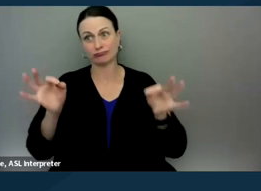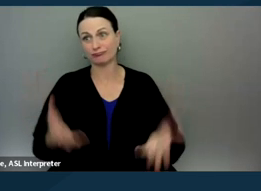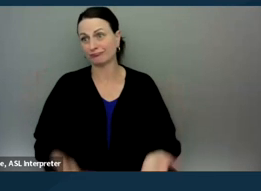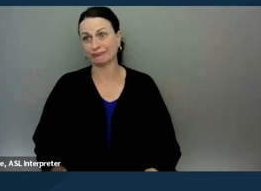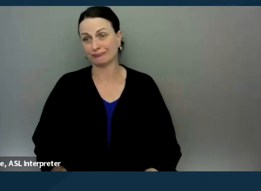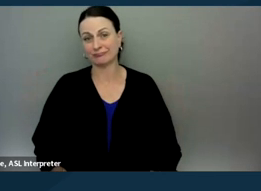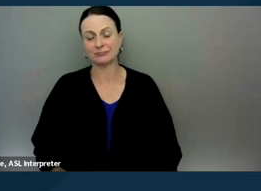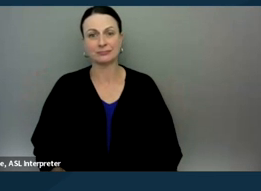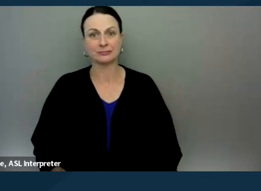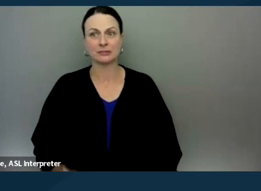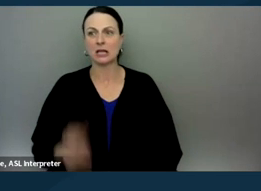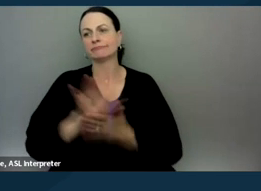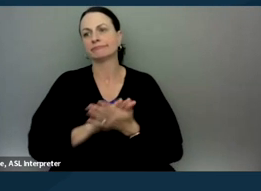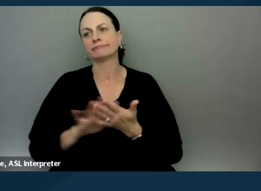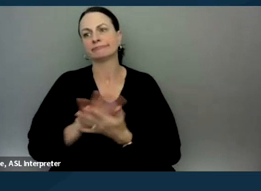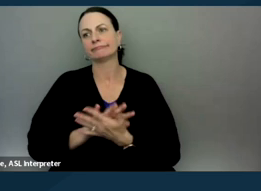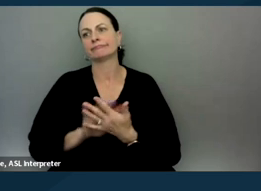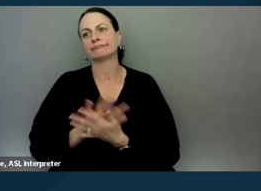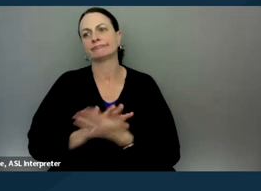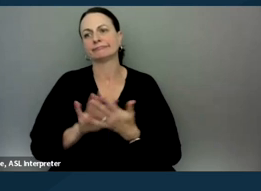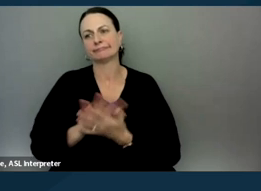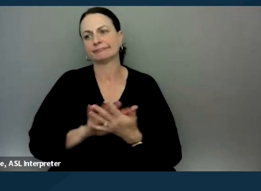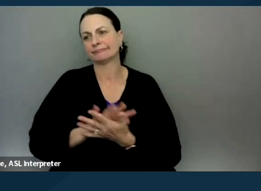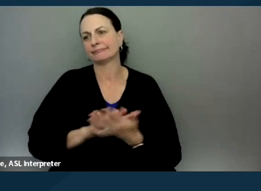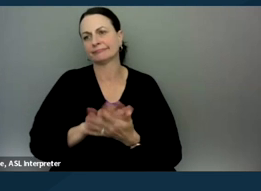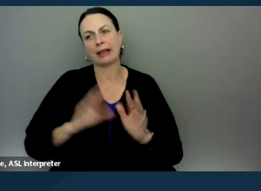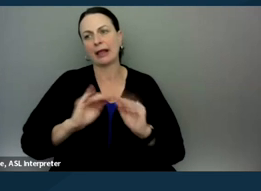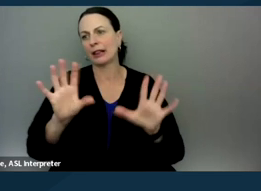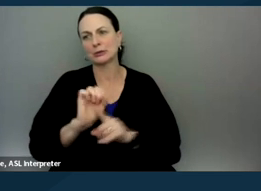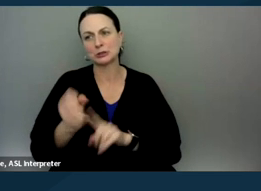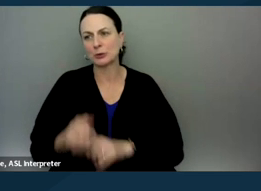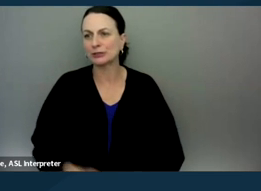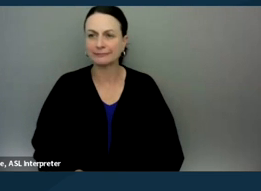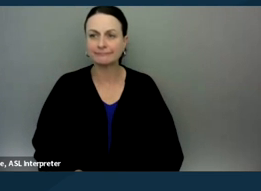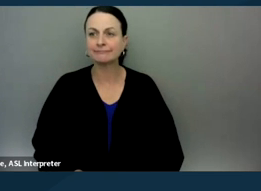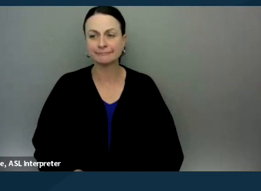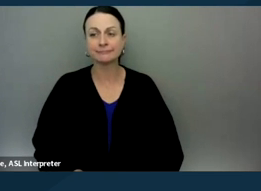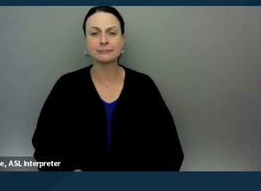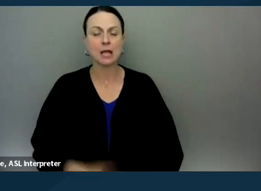that is ambiguous and that's a very clear, clear situation where a parent advocate or non-attorney can't say,